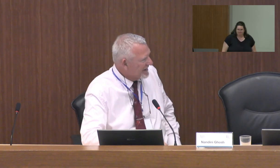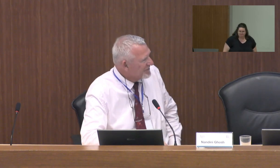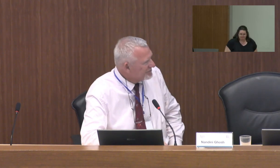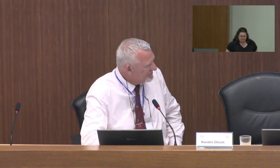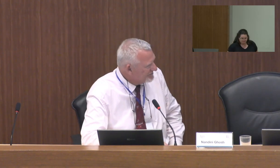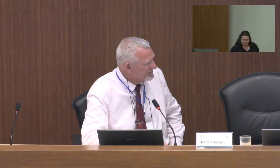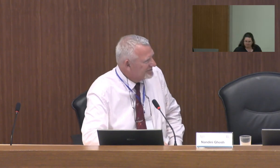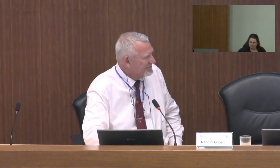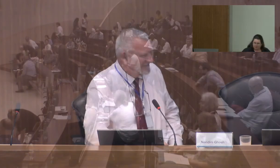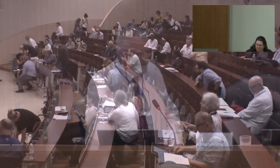and Aula Magna. So hope to see you in the end and have a good coffee break. 457 00:25:18,80 --> 00:25:18,280 Thank you.